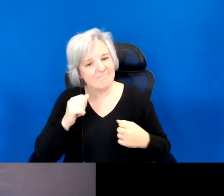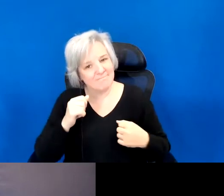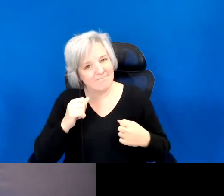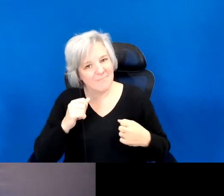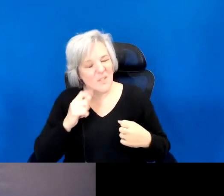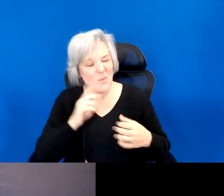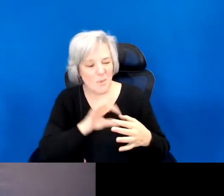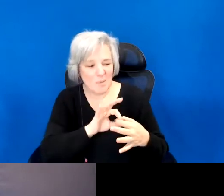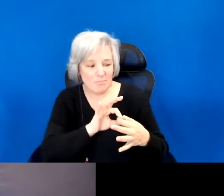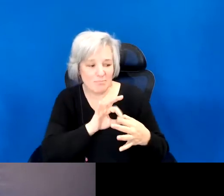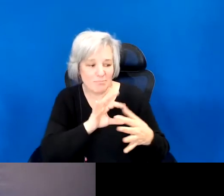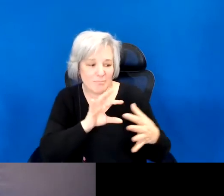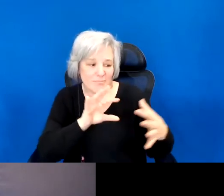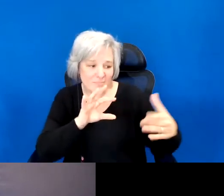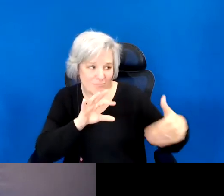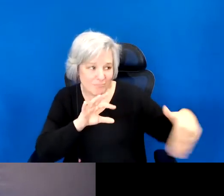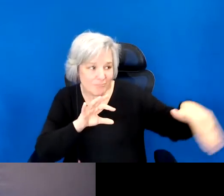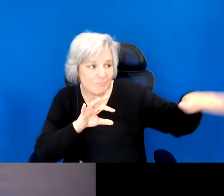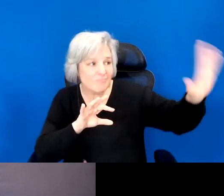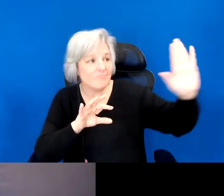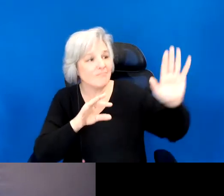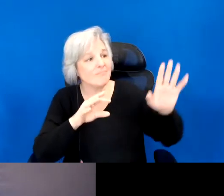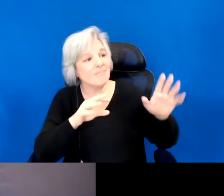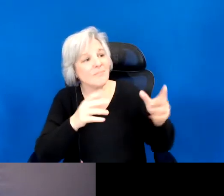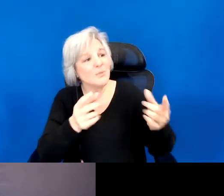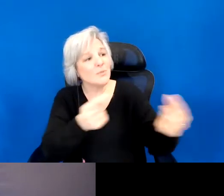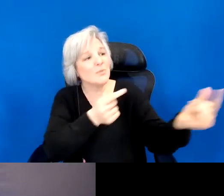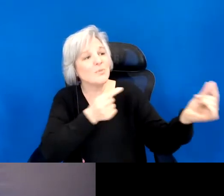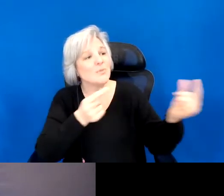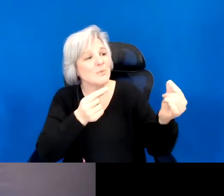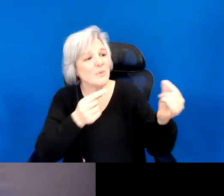make your way into the world. I'm not squeamish about this developmental